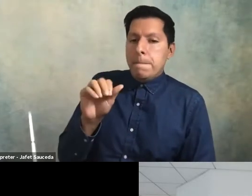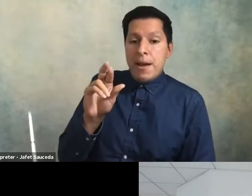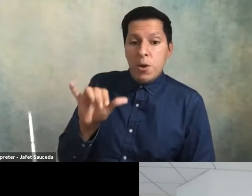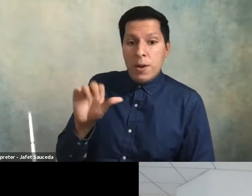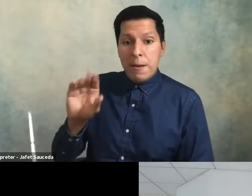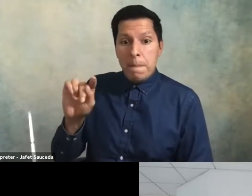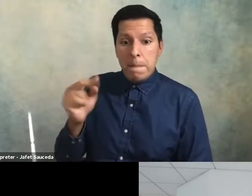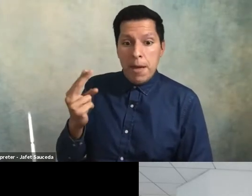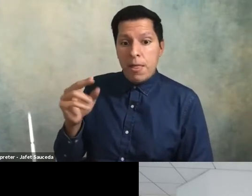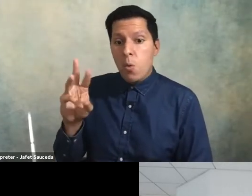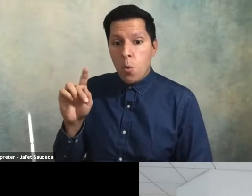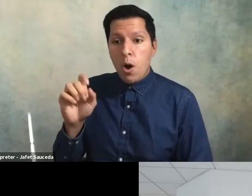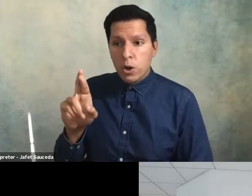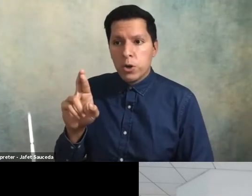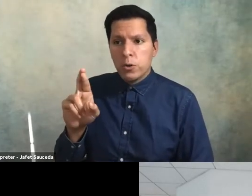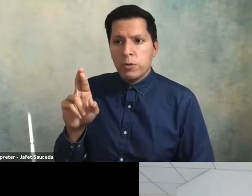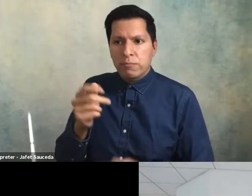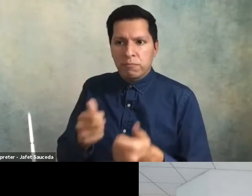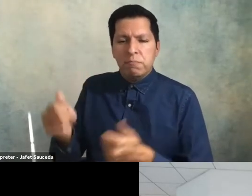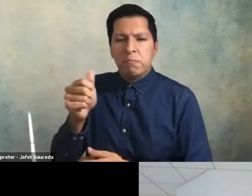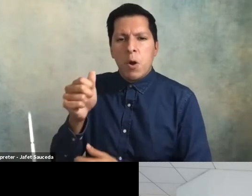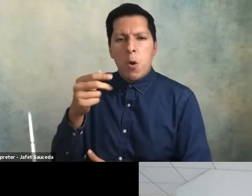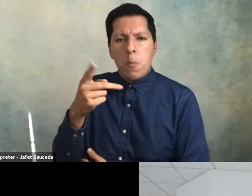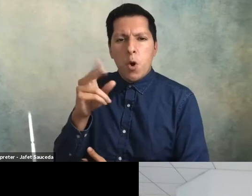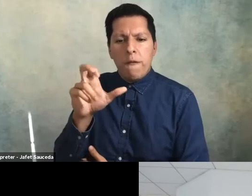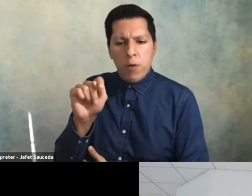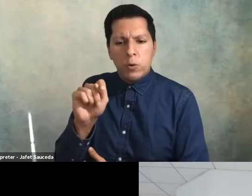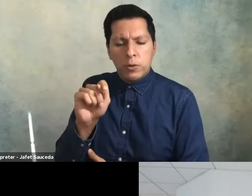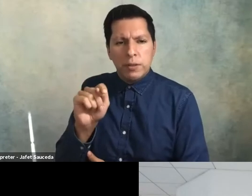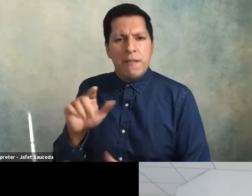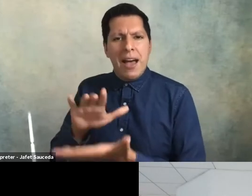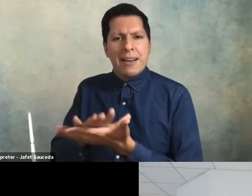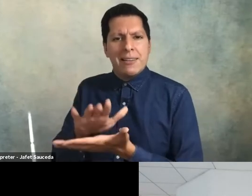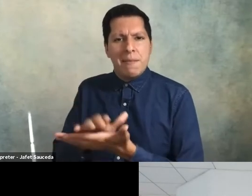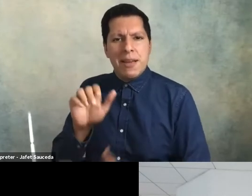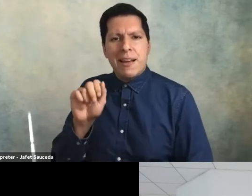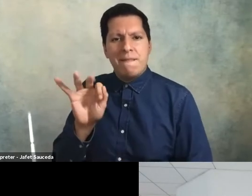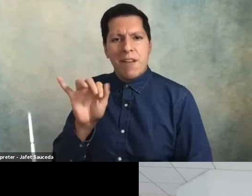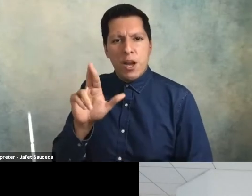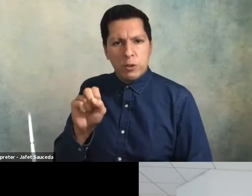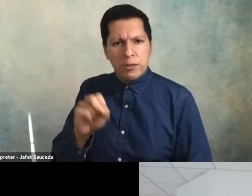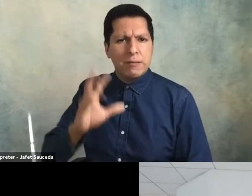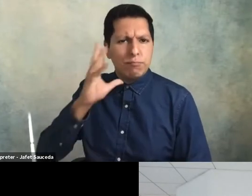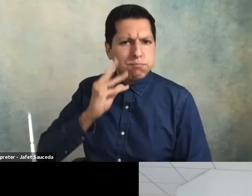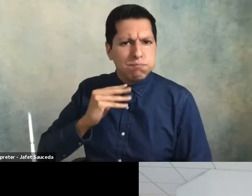president of academic affairs she brings a wealth of experience implementing high impact practices